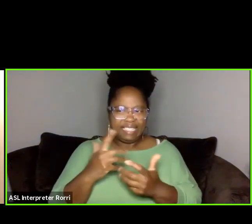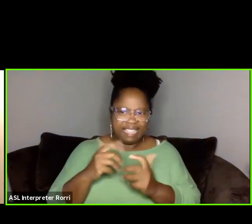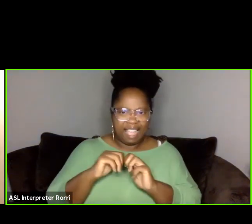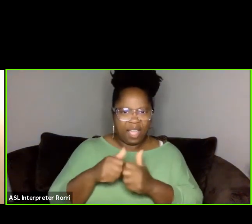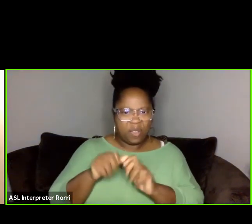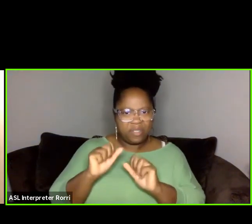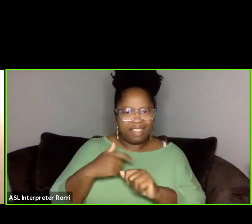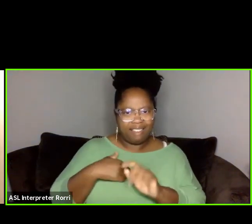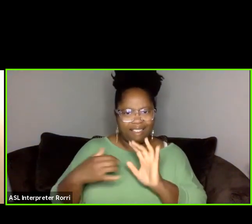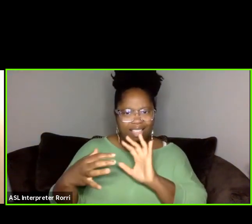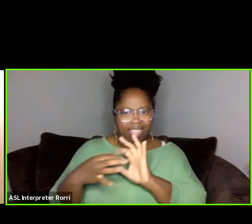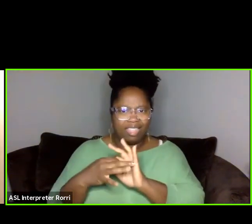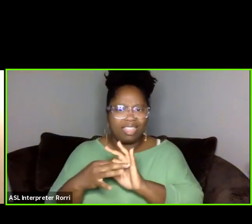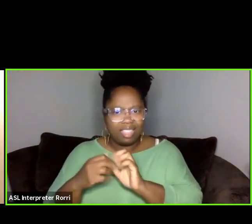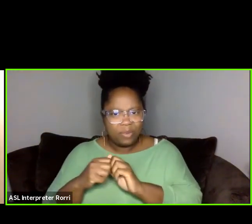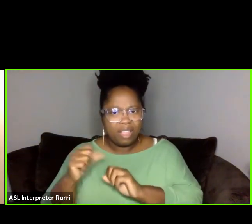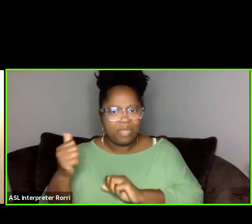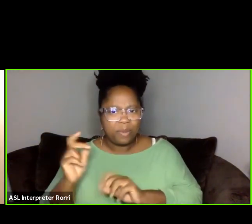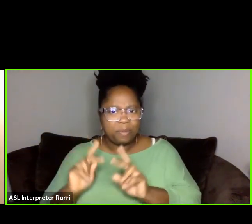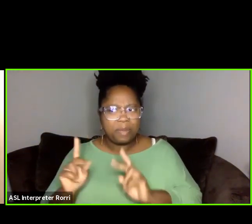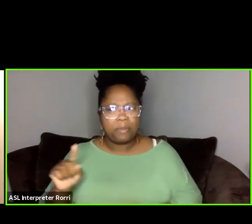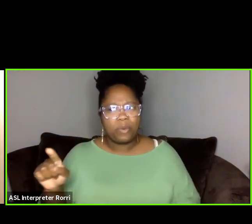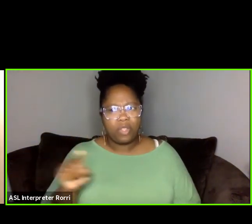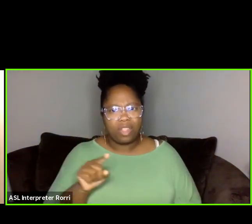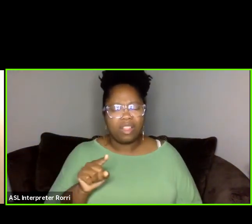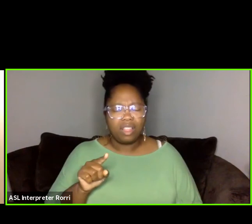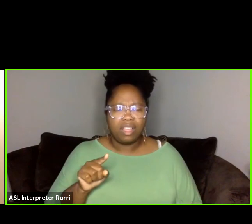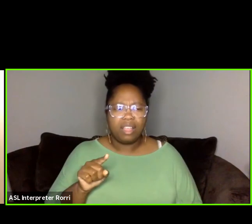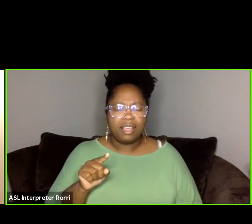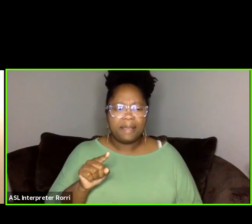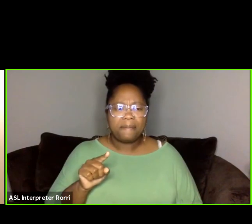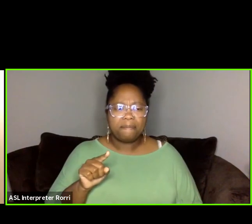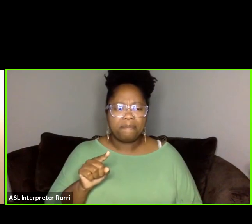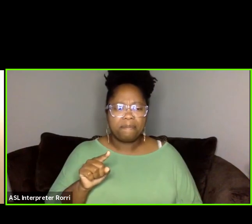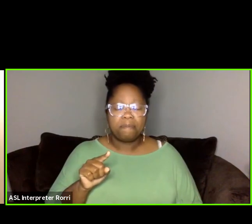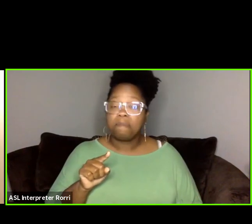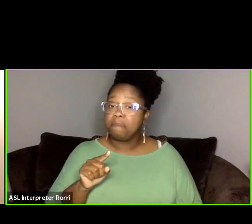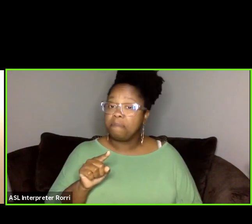with other folks who also sort of, who feed you and your,